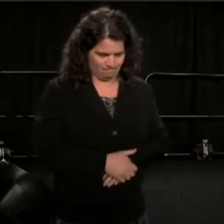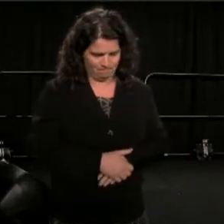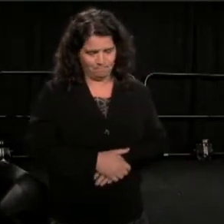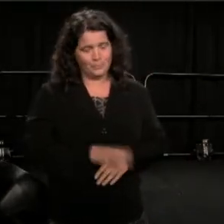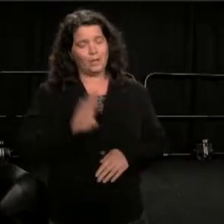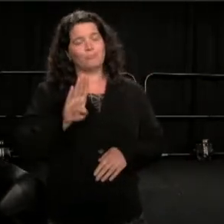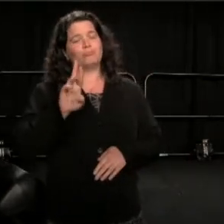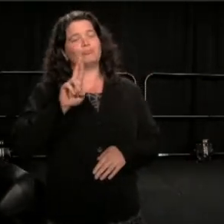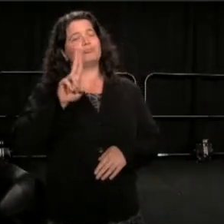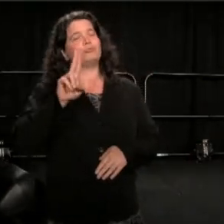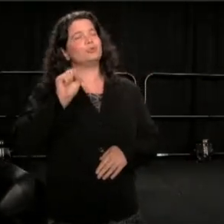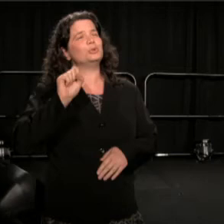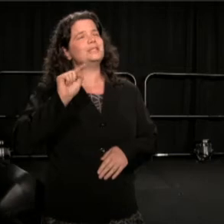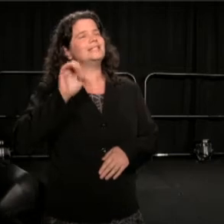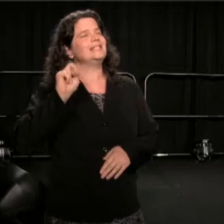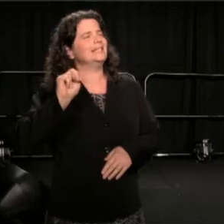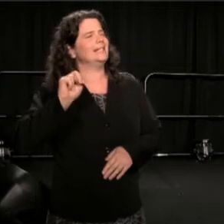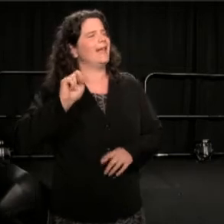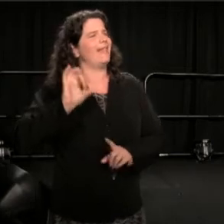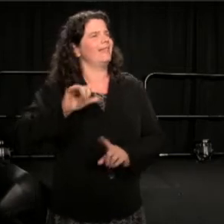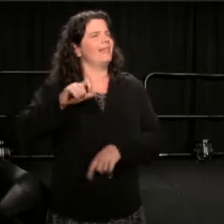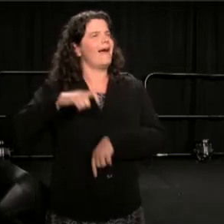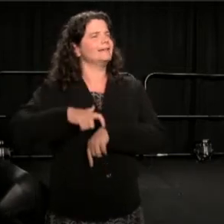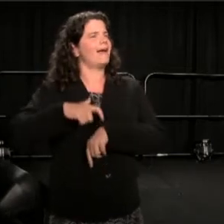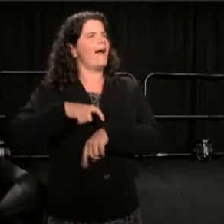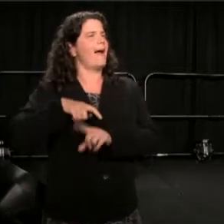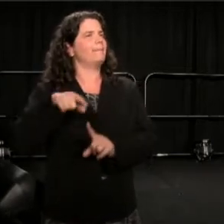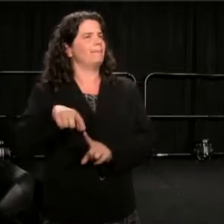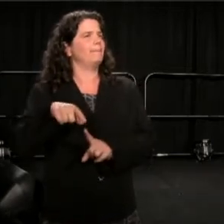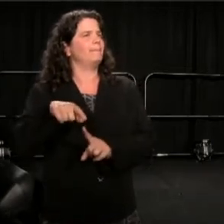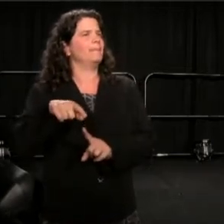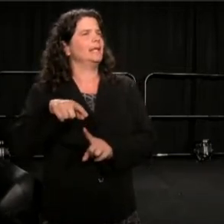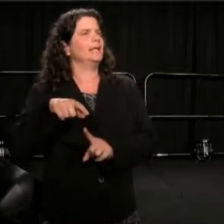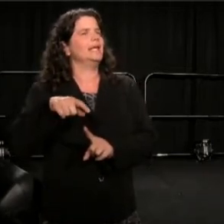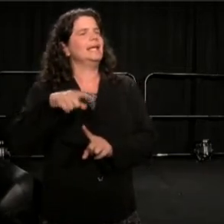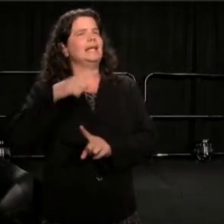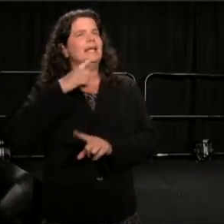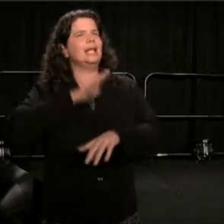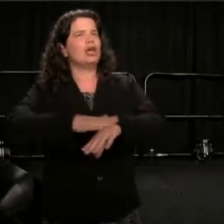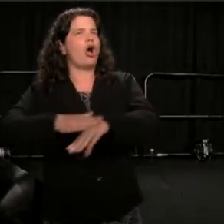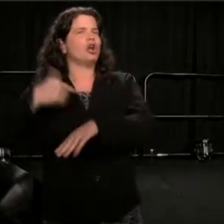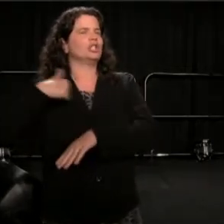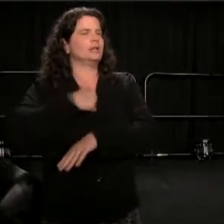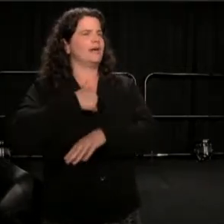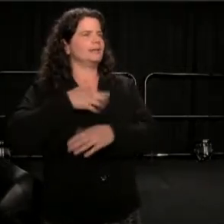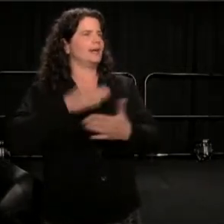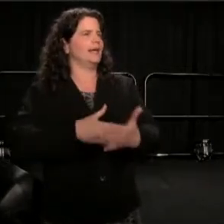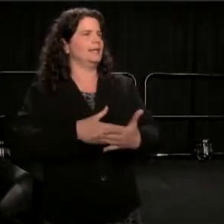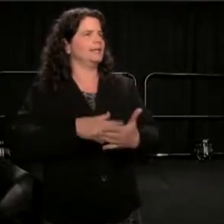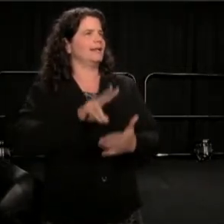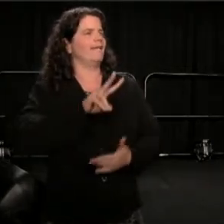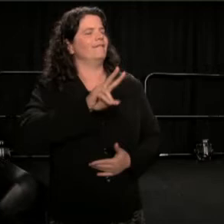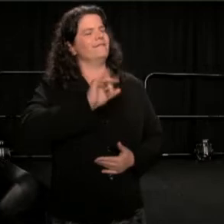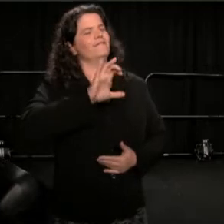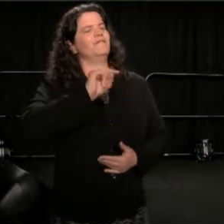who cautioned us against, or flat out denounced victim art. Which is what he though the speech was.